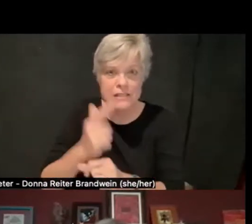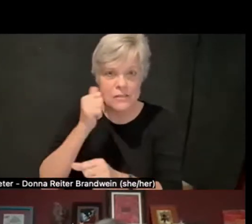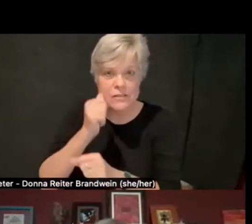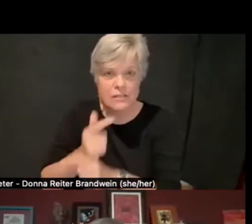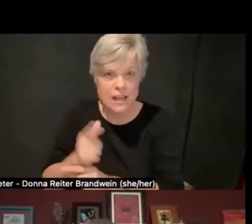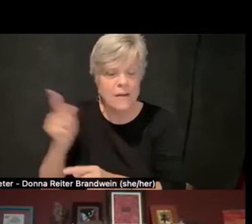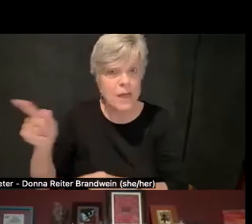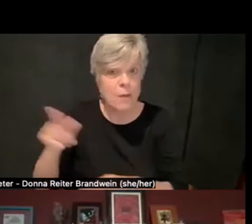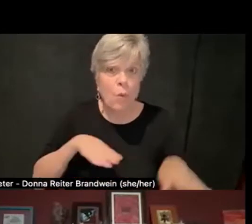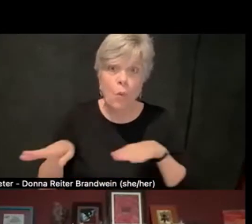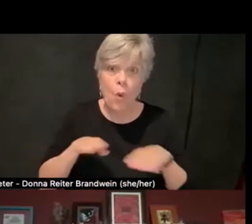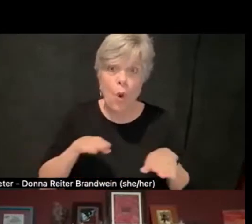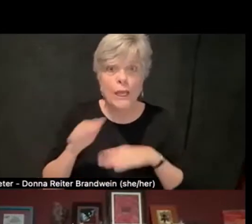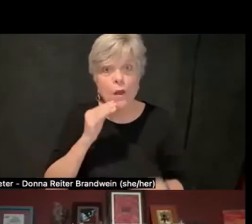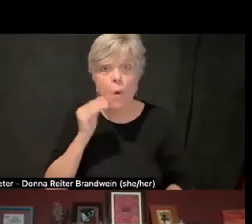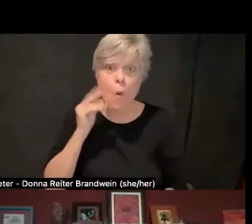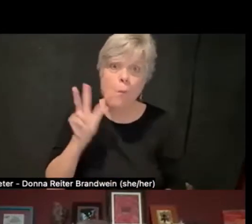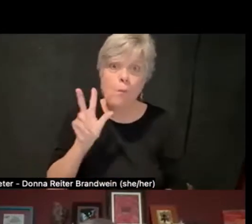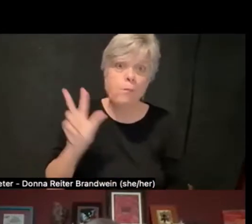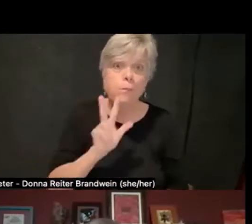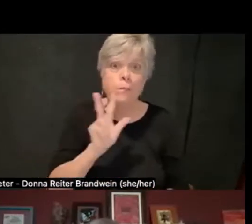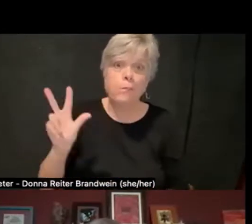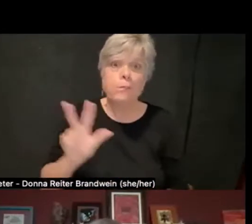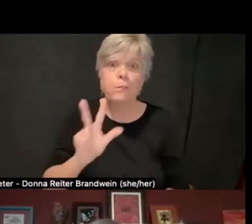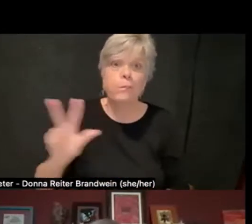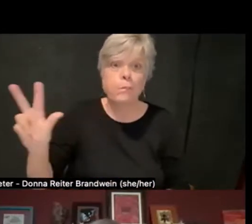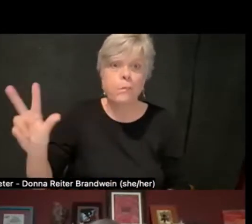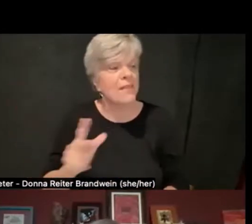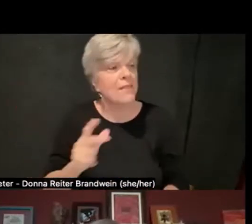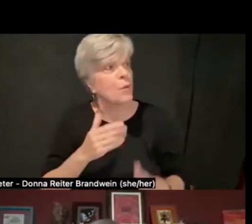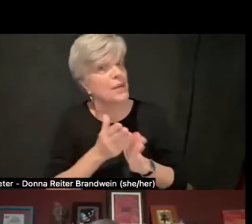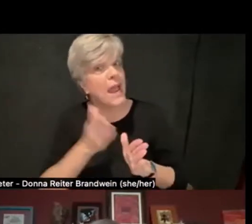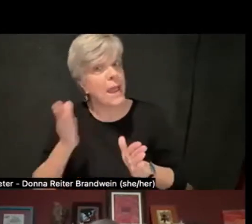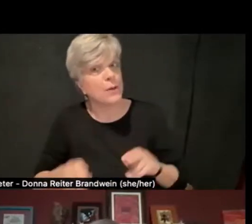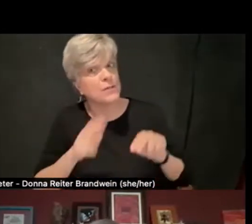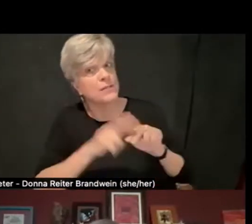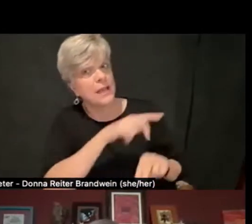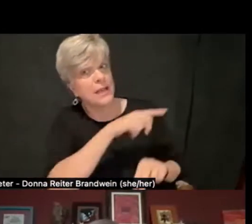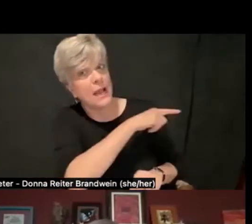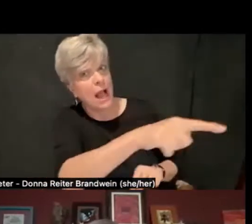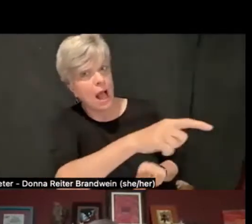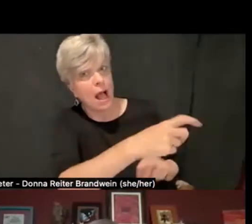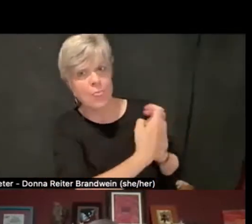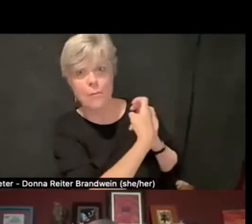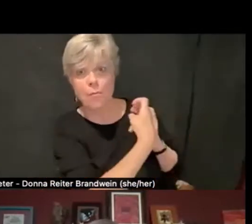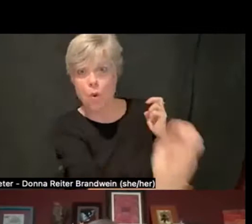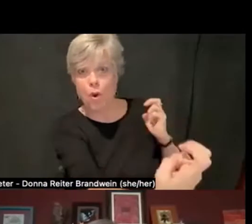and there were neighbors sitting out on the porch and they didn't say hello, they didn't greet them,